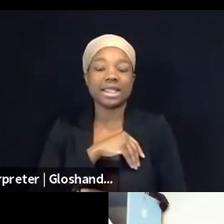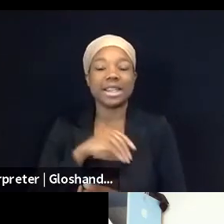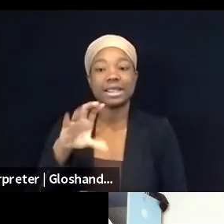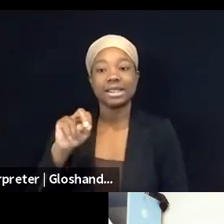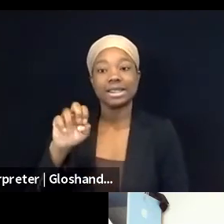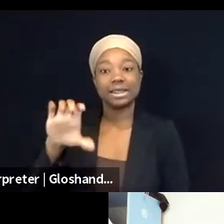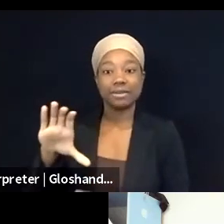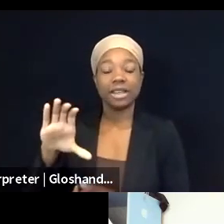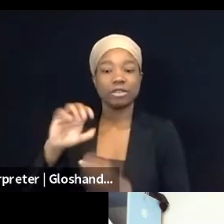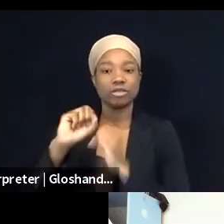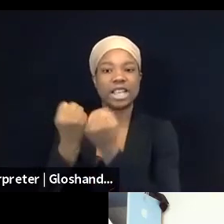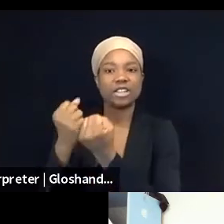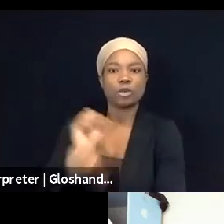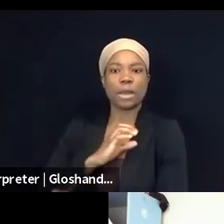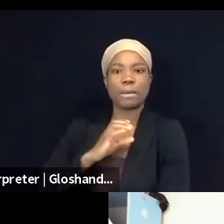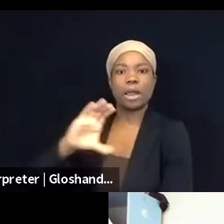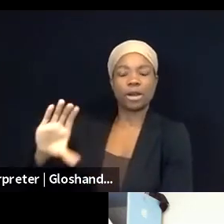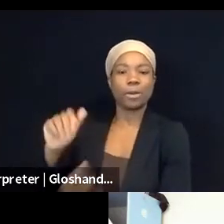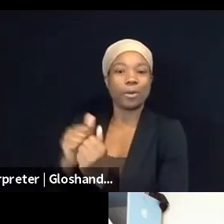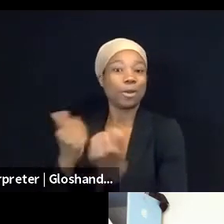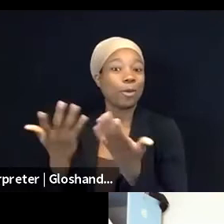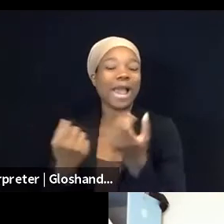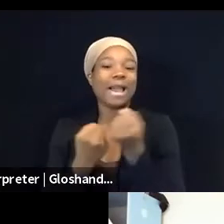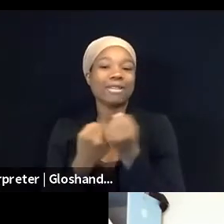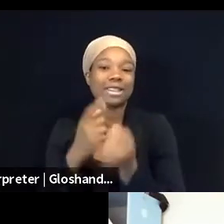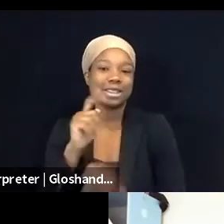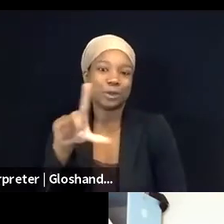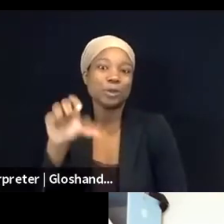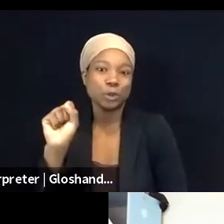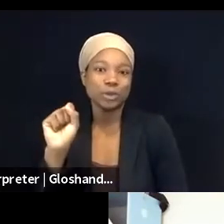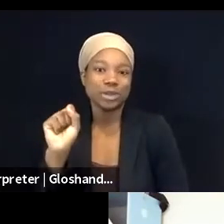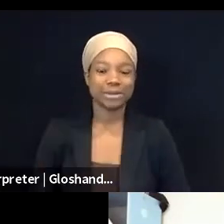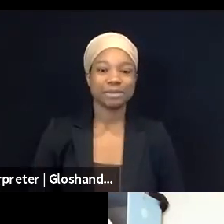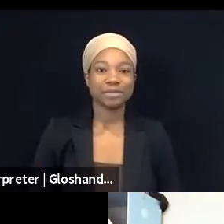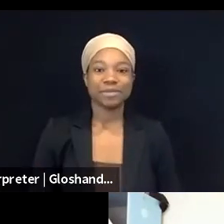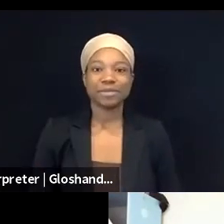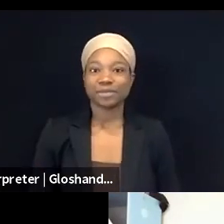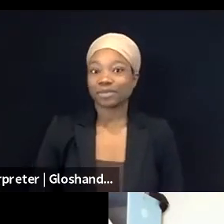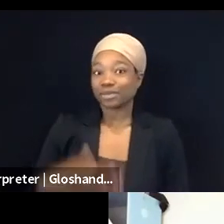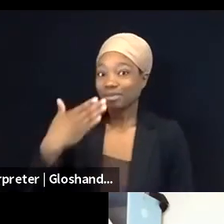Thank you, Nadim. So, I'm gonna actually stay with you here for this first question, and then we'll